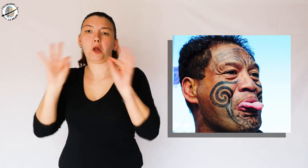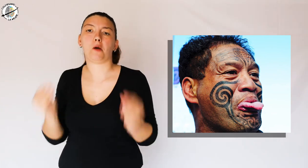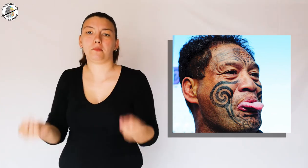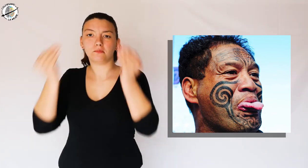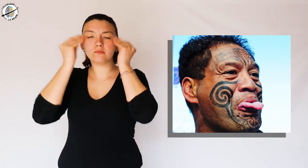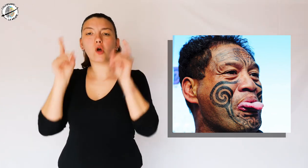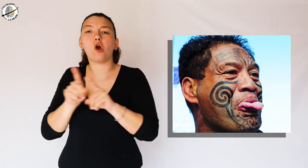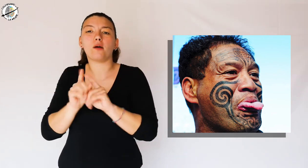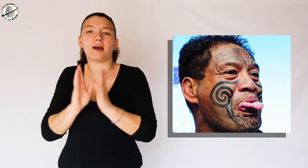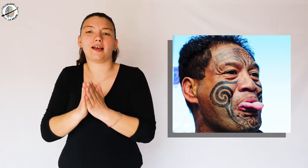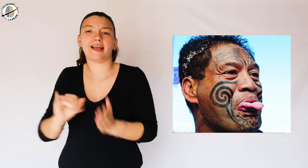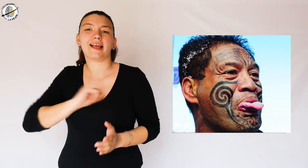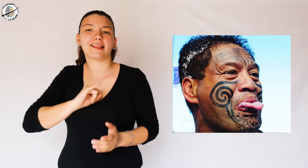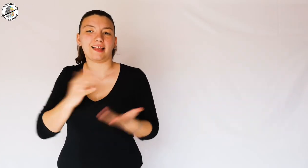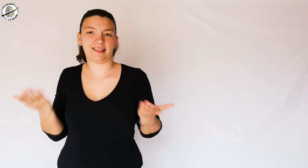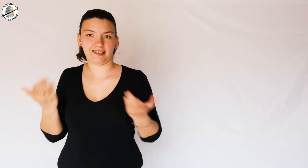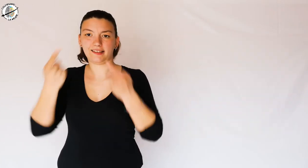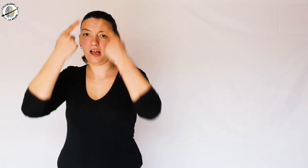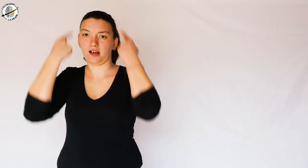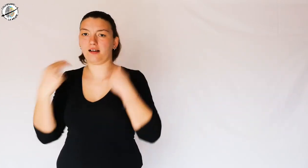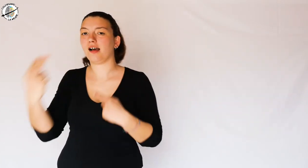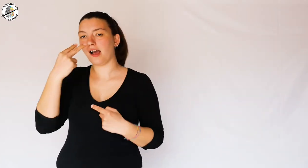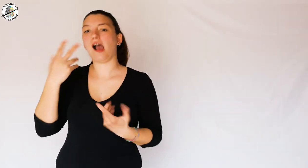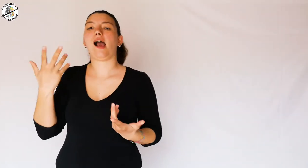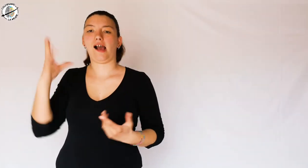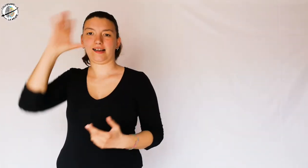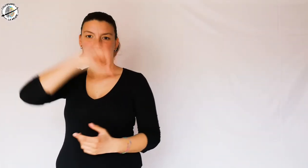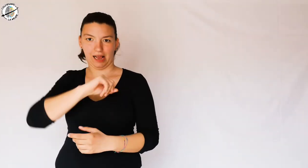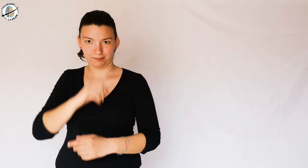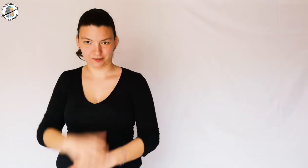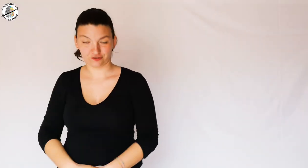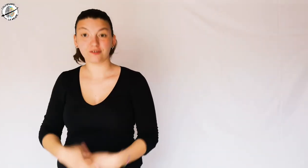It is used as an identity card in order to be clear to others.